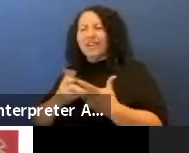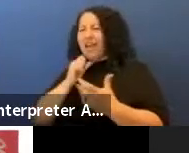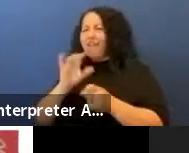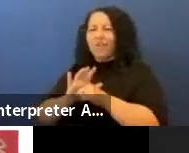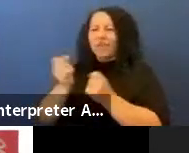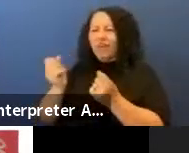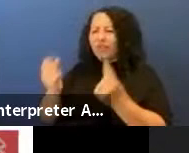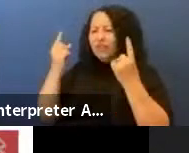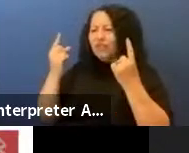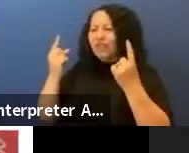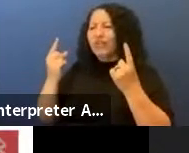there's a fainter kind of image.